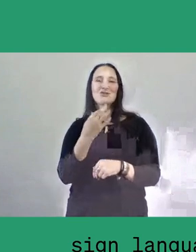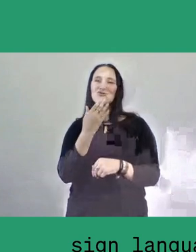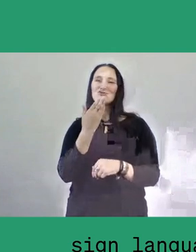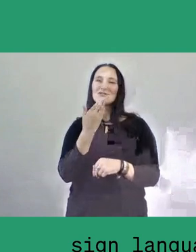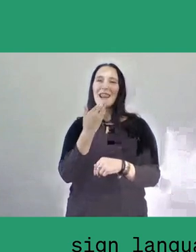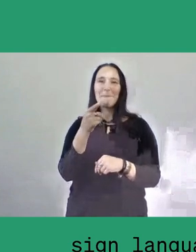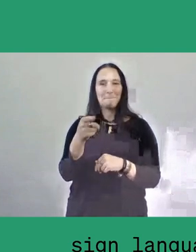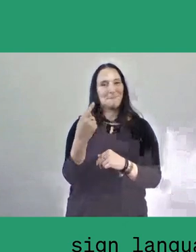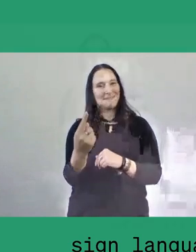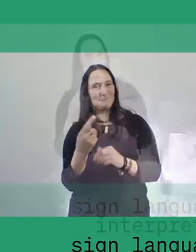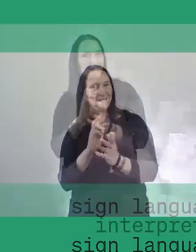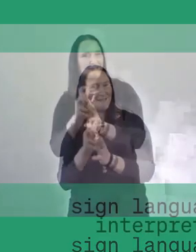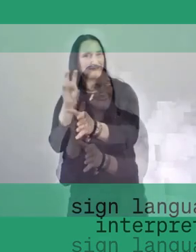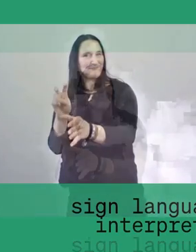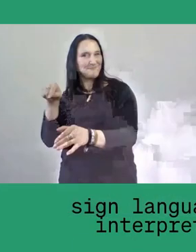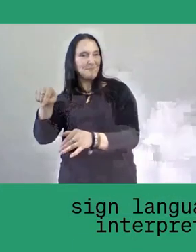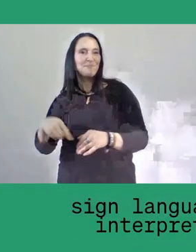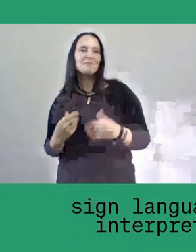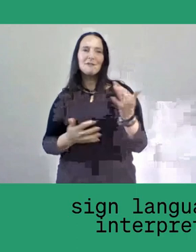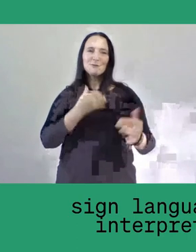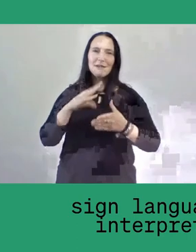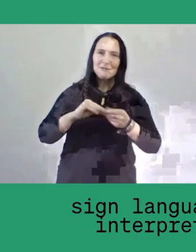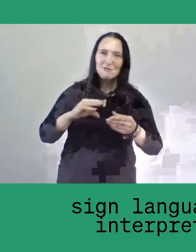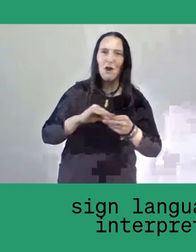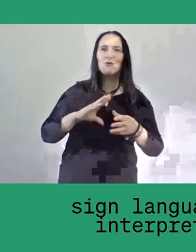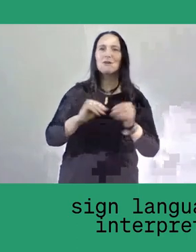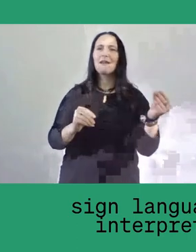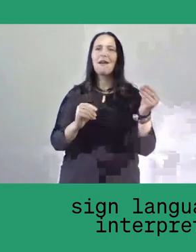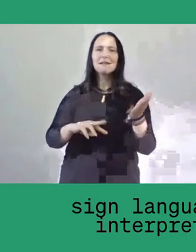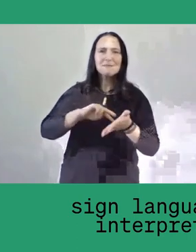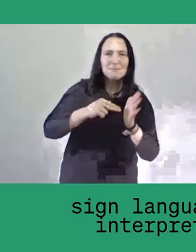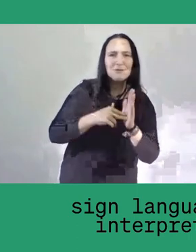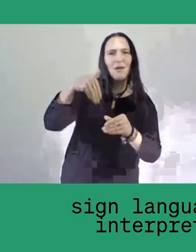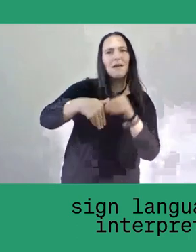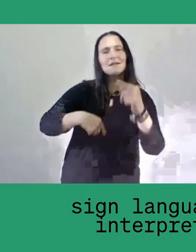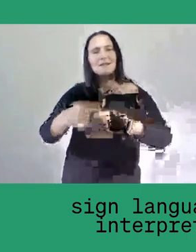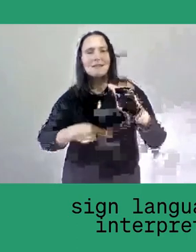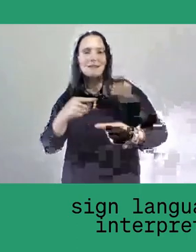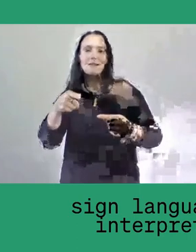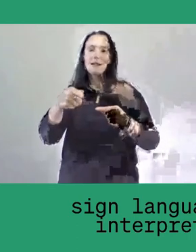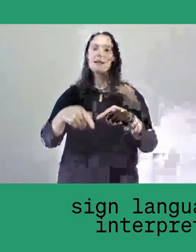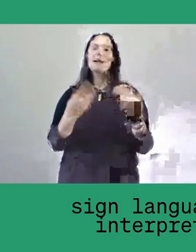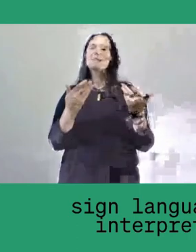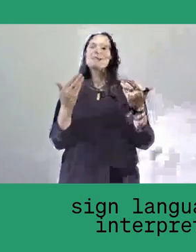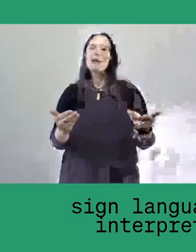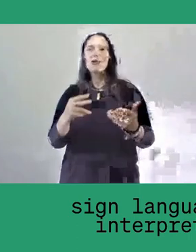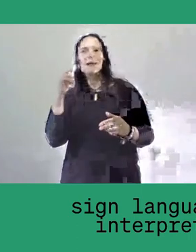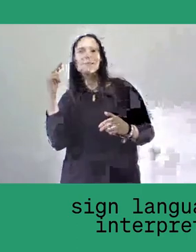personal and collective stories, and mythologies, particularly folk tales and their sites of being and unbeing.